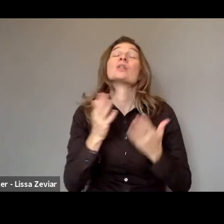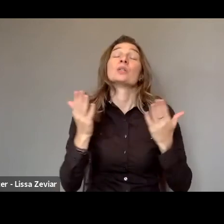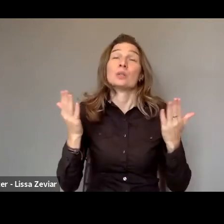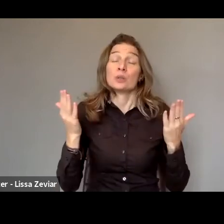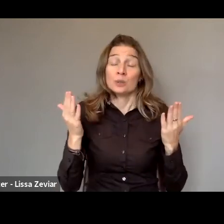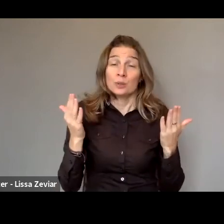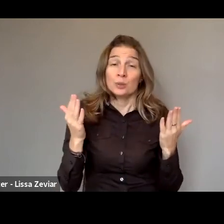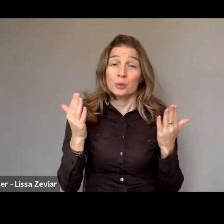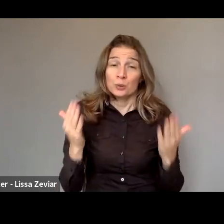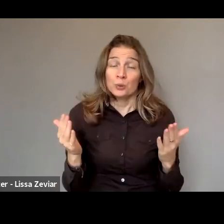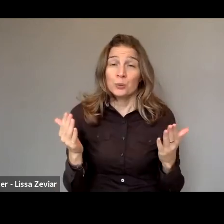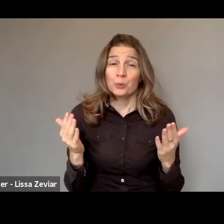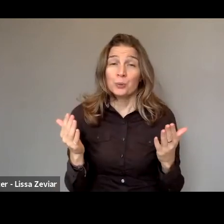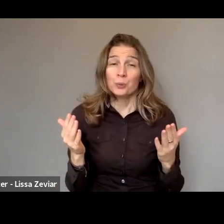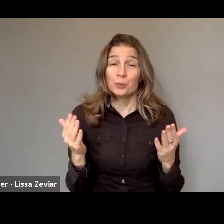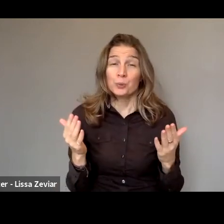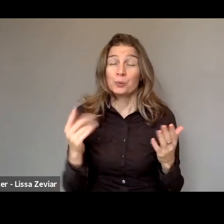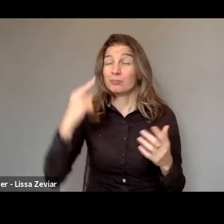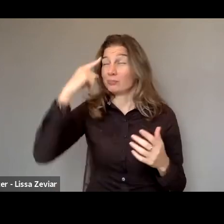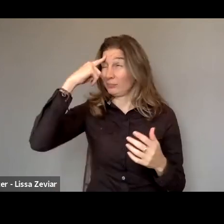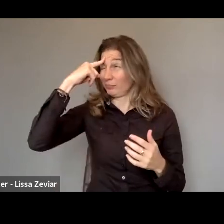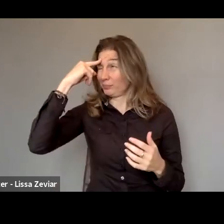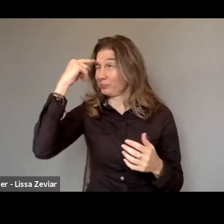when we lack at this chapter of being free,